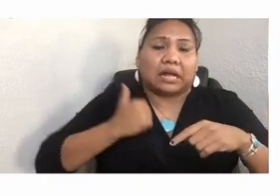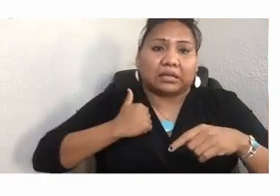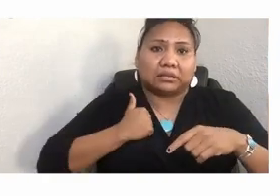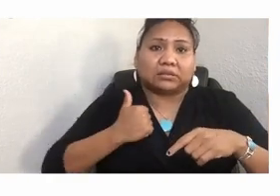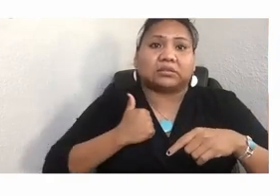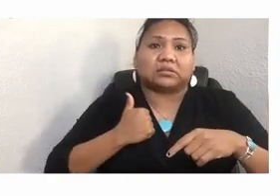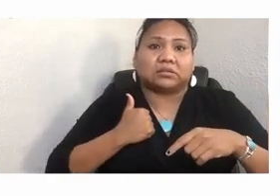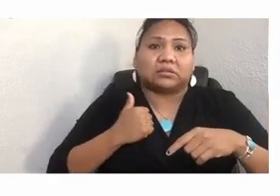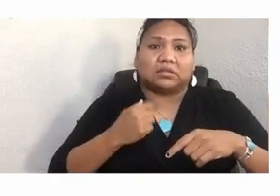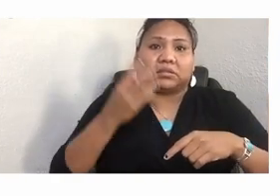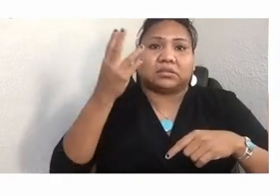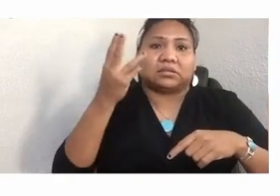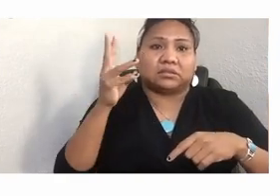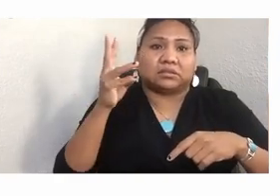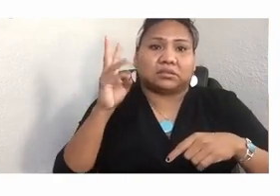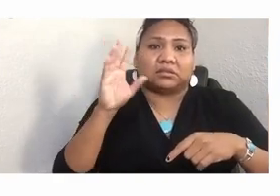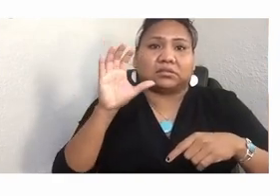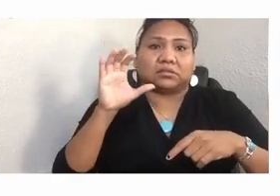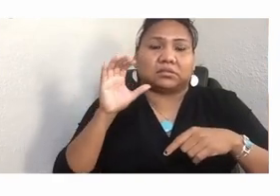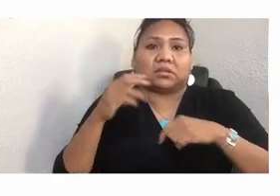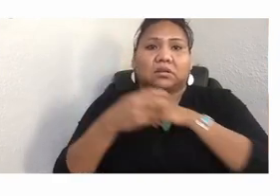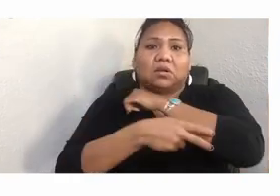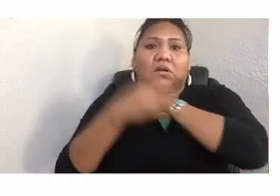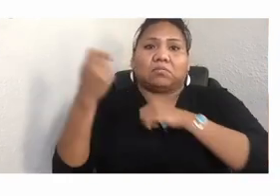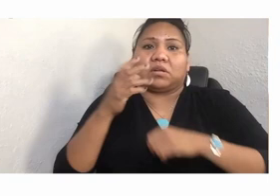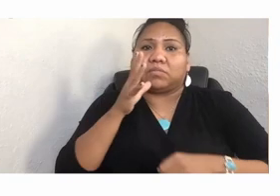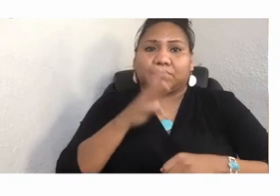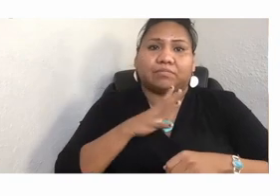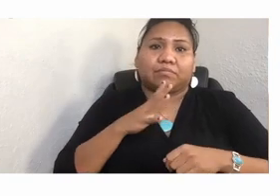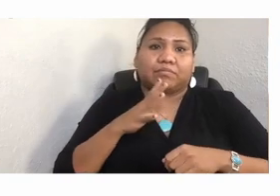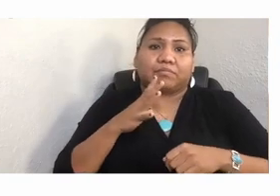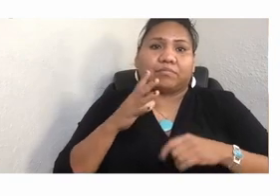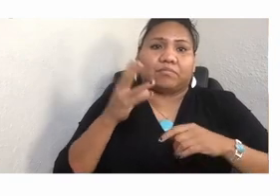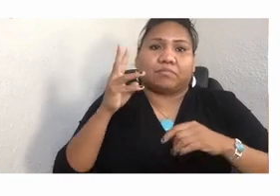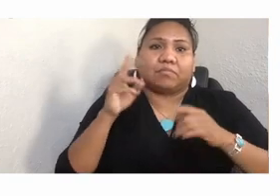Women from age two to 78 who disappeared, were never found, who are missing and likely murdered.